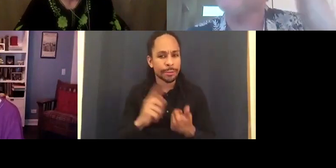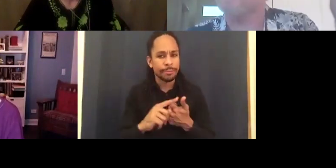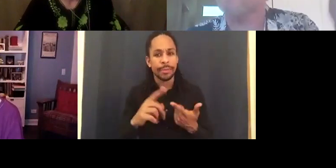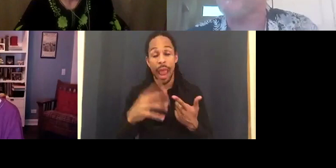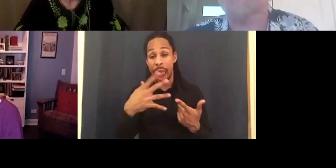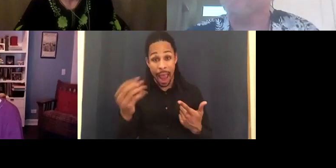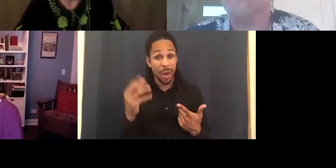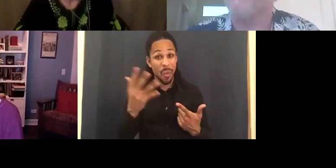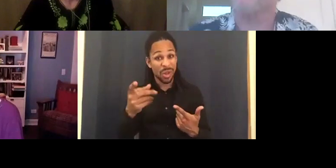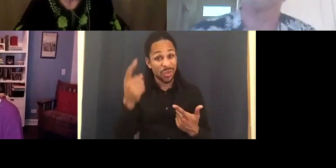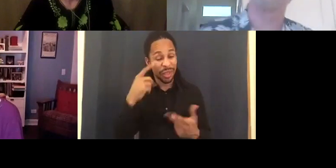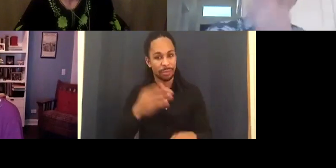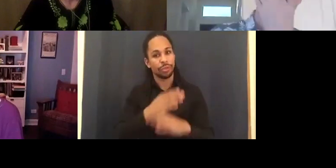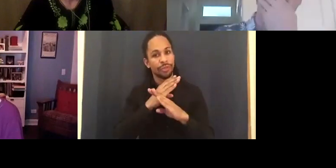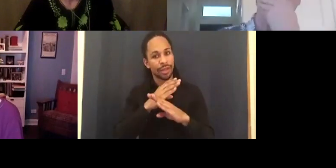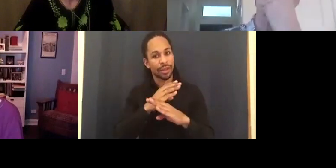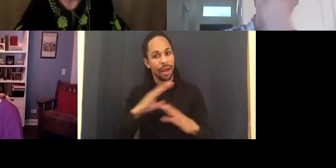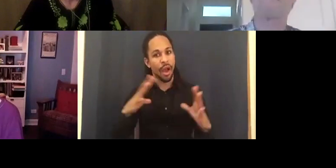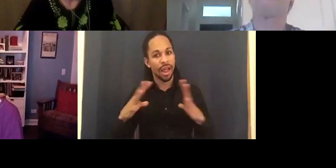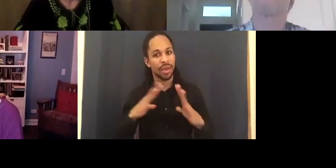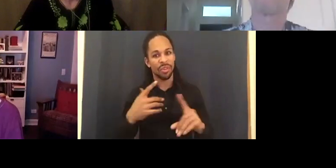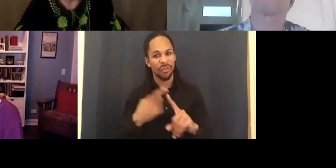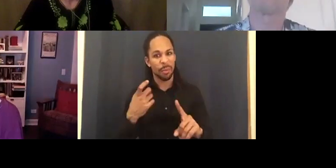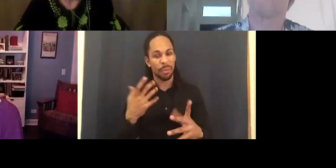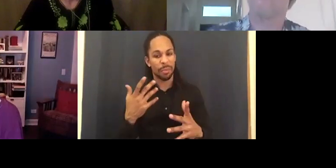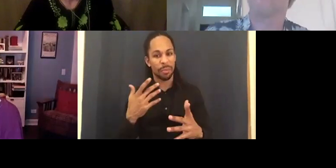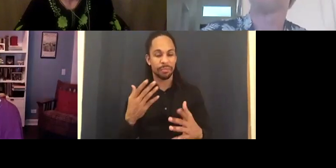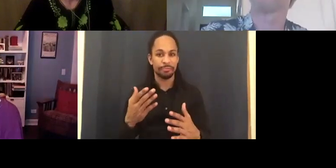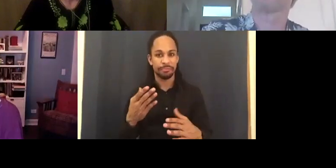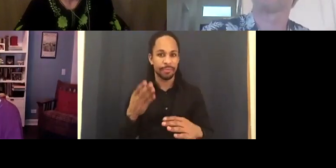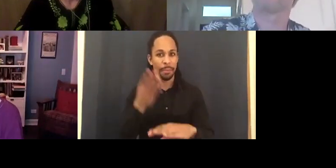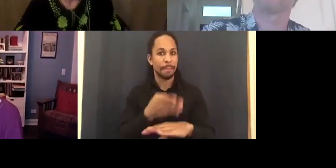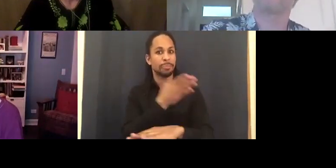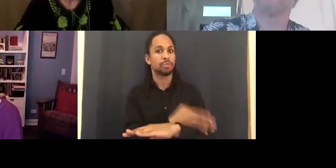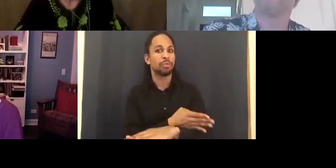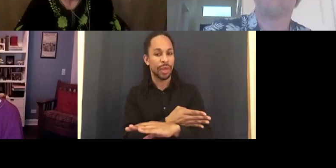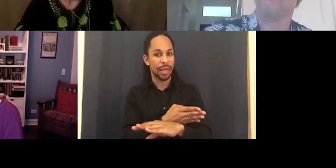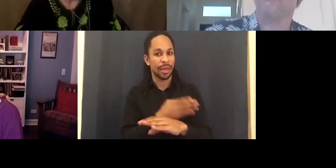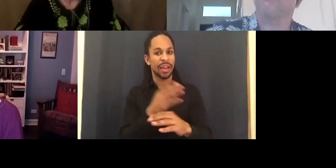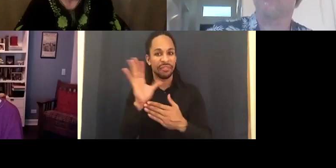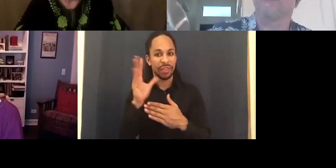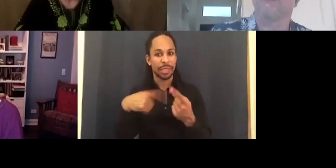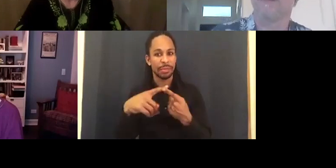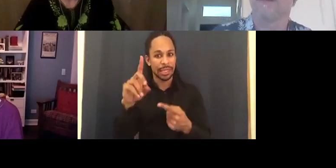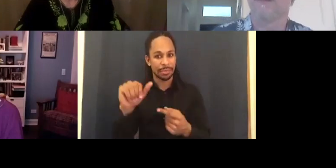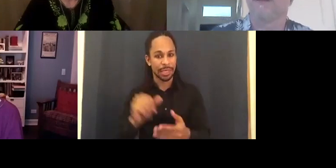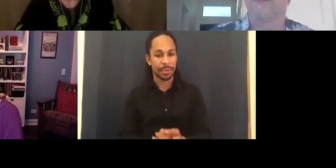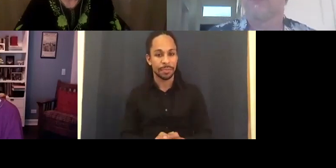preventing them from doing that? SALOME CHASNOFF: I think there are so many things and I don't want to steal them all. I'll ask the others.